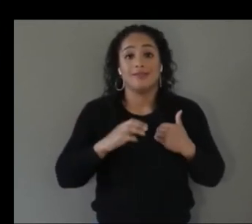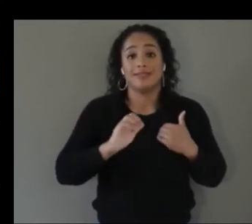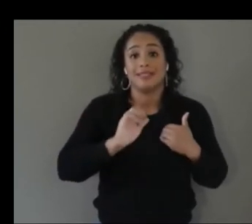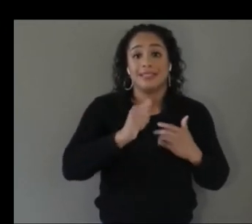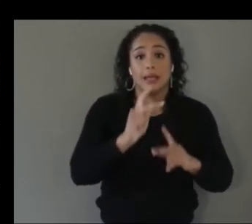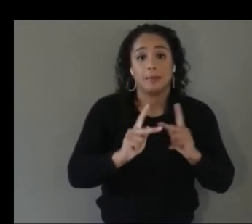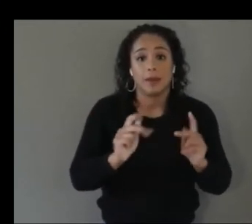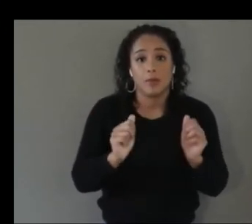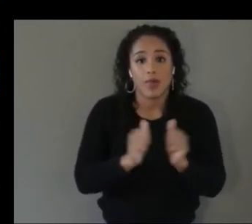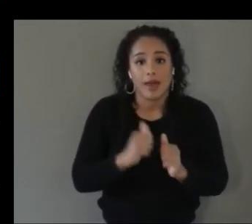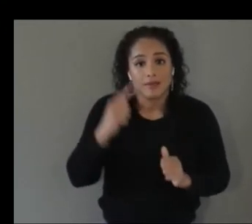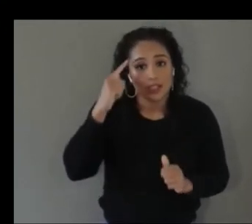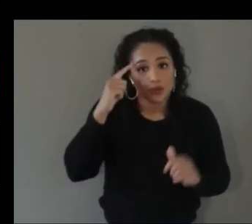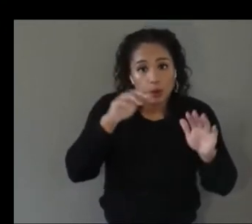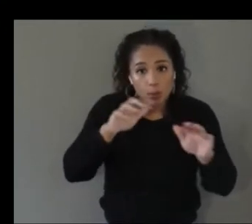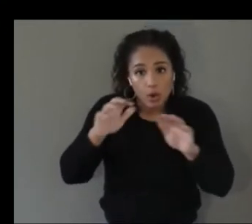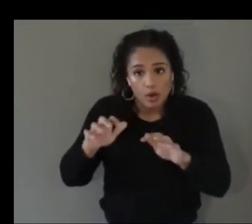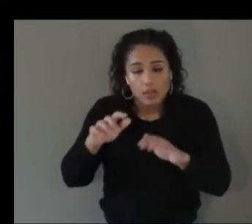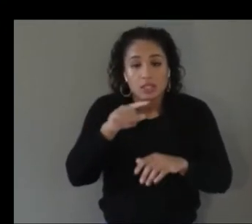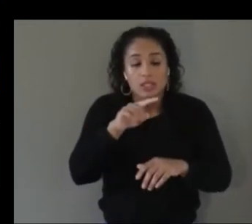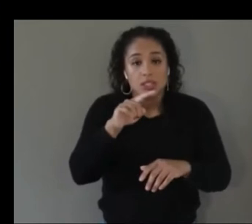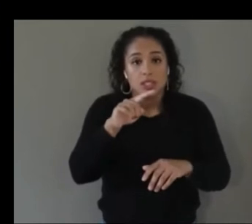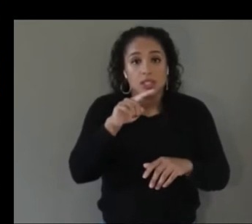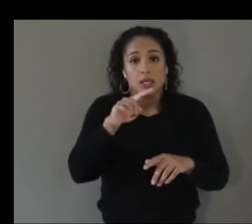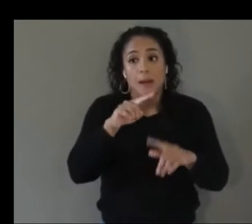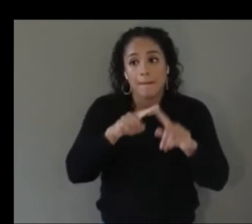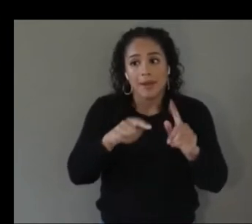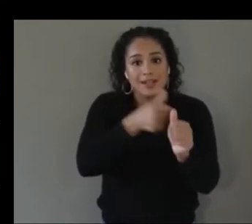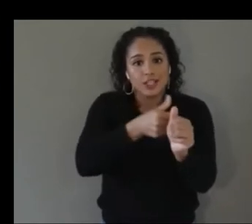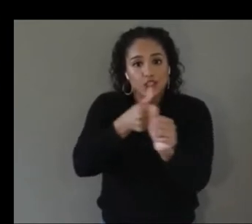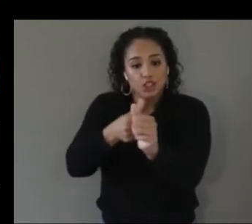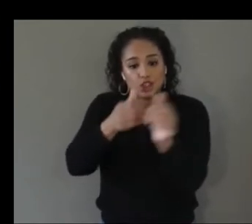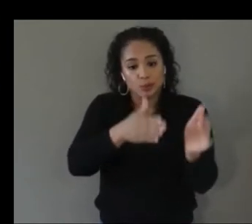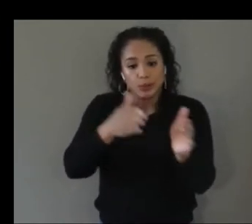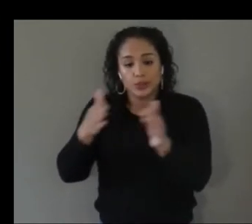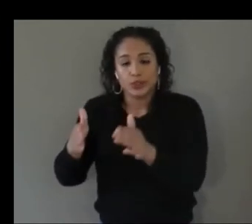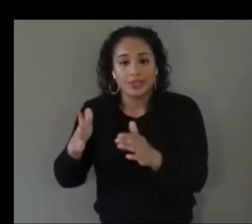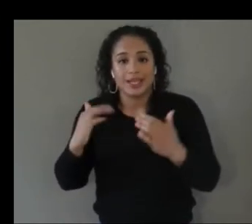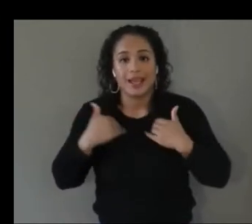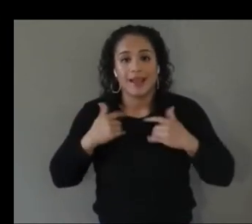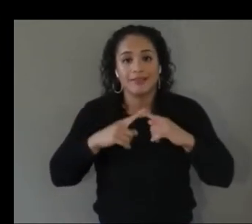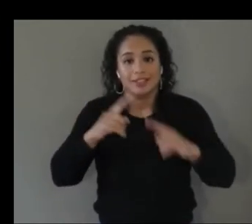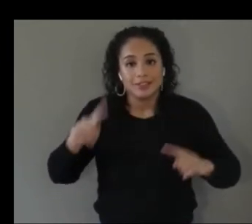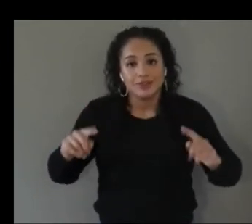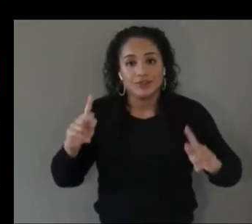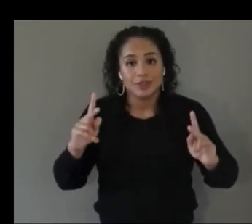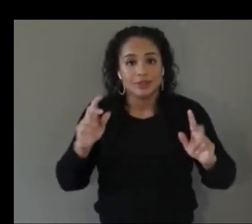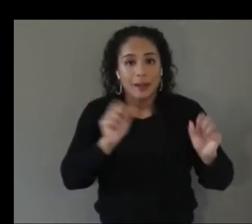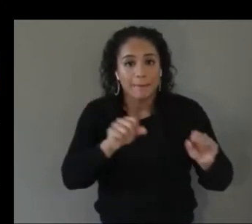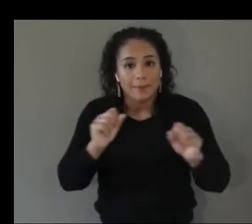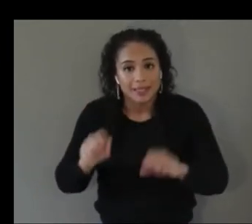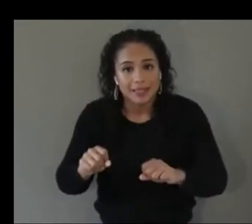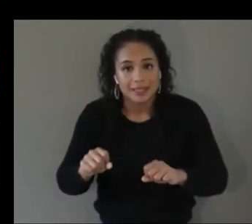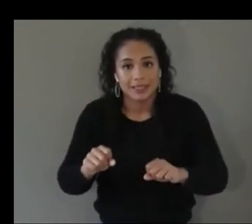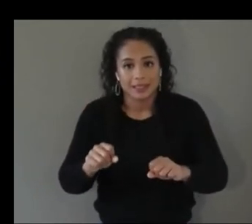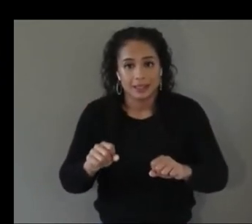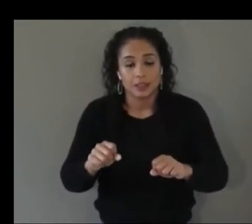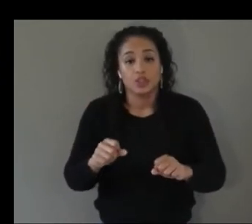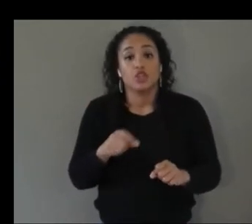um everyone is still going to have different abilities that are going to come to bear when you're thinking about understanding how to make these systems more accessible